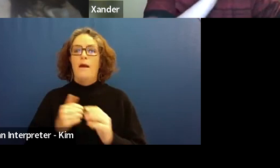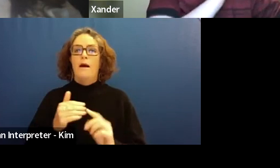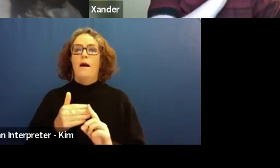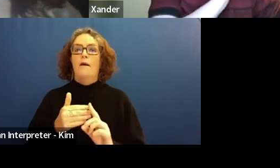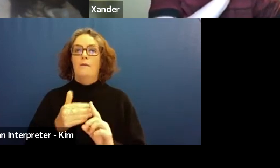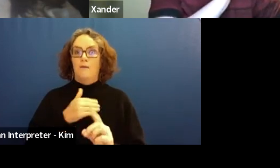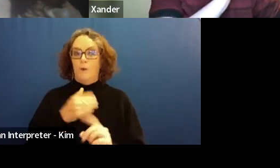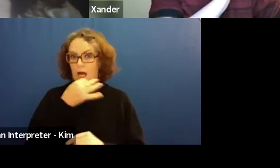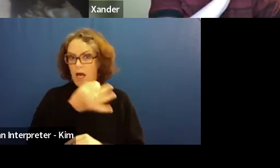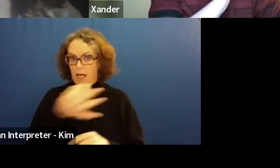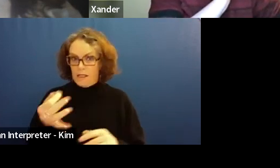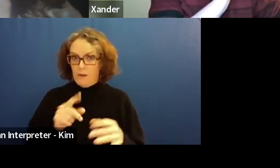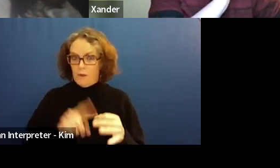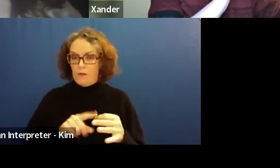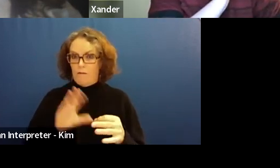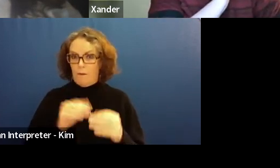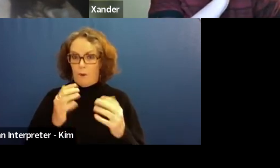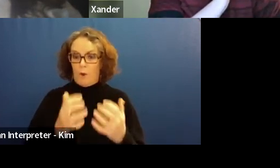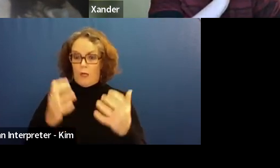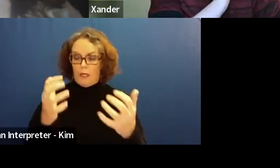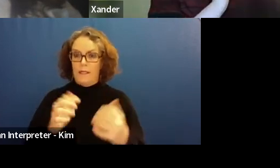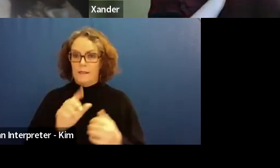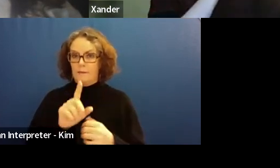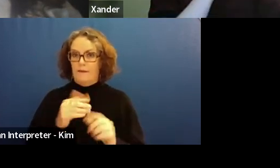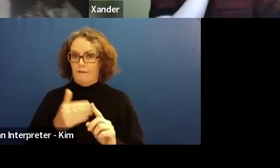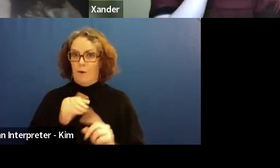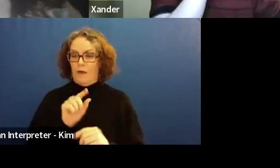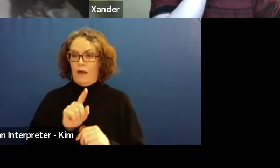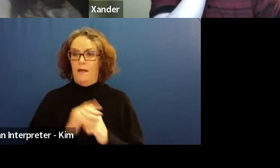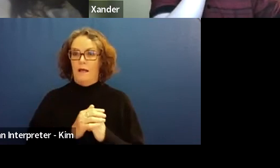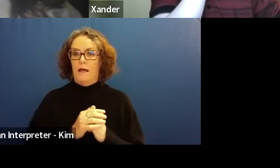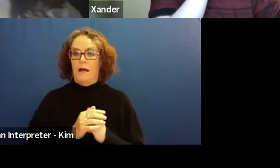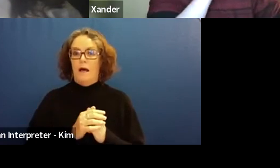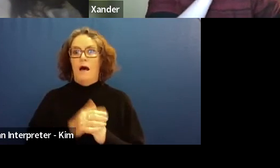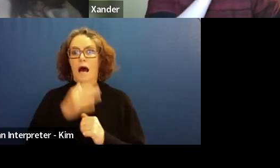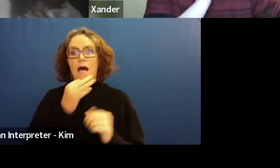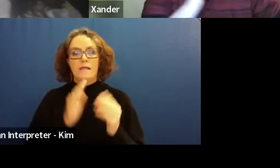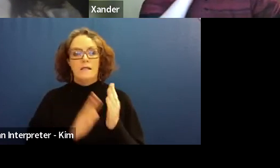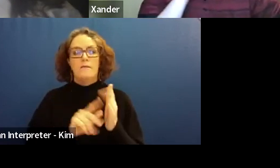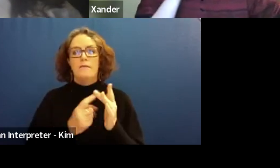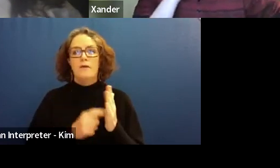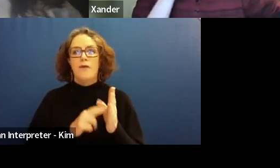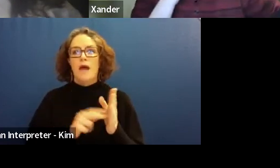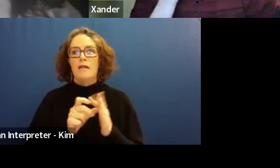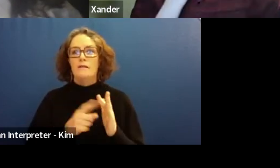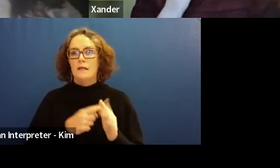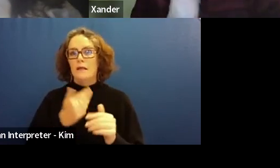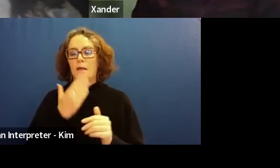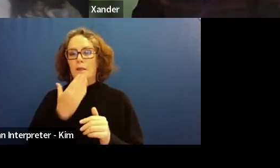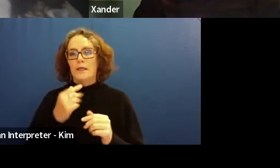There's been some magnificent work don't listen it's on. I'll get ready to go to slide million team for me please.